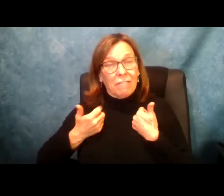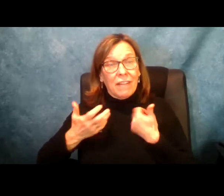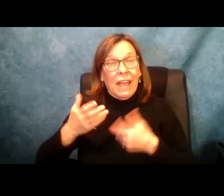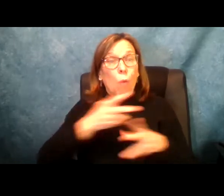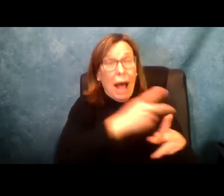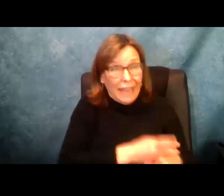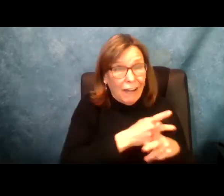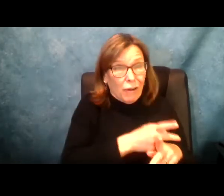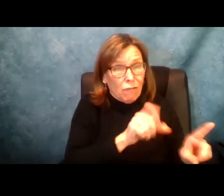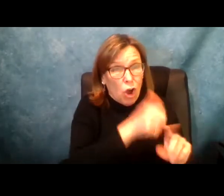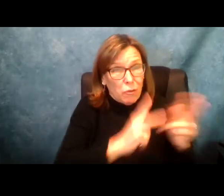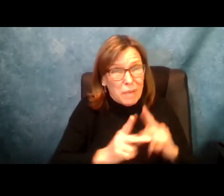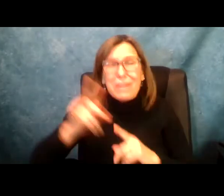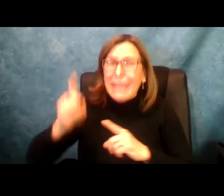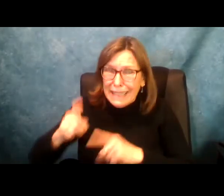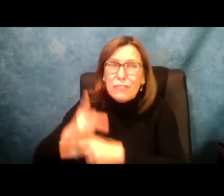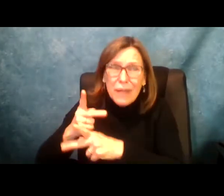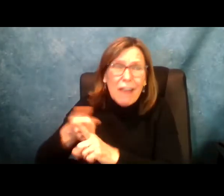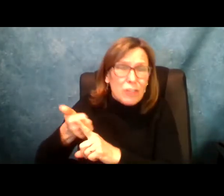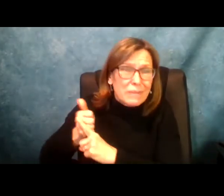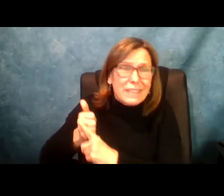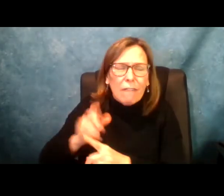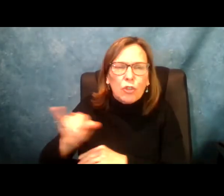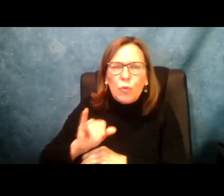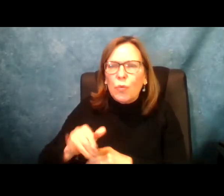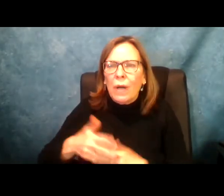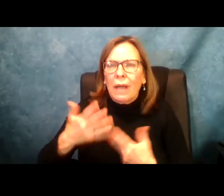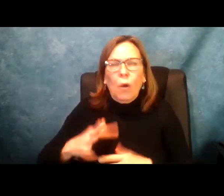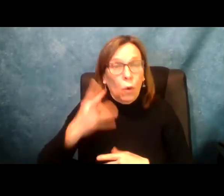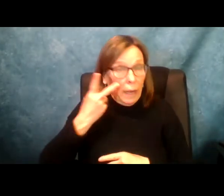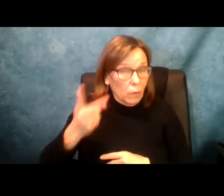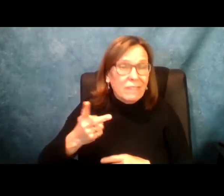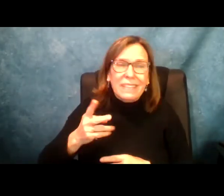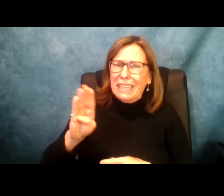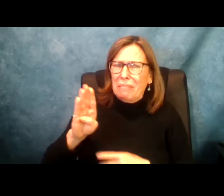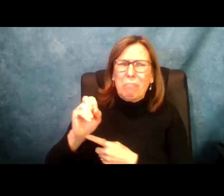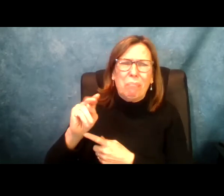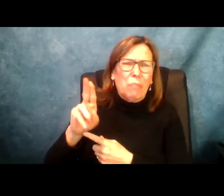they can live a dignified life while they are caring for others they need to care for